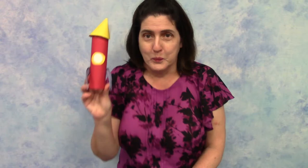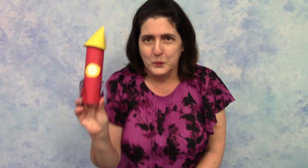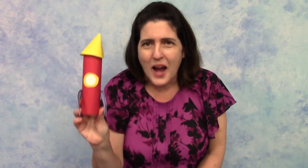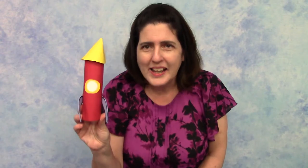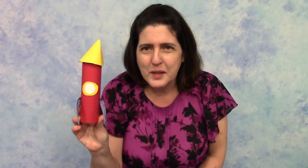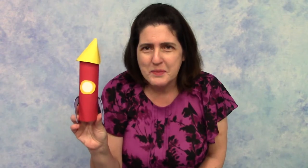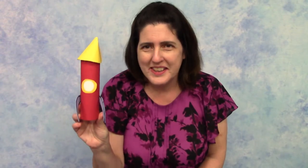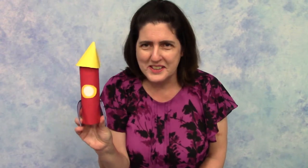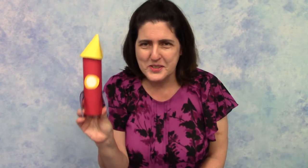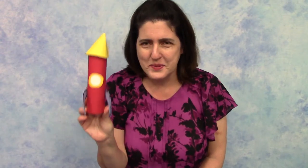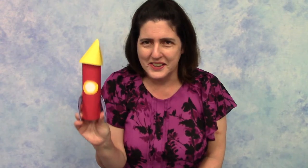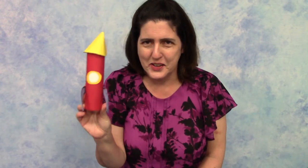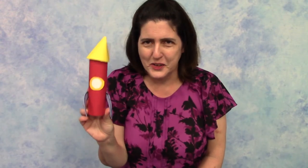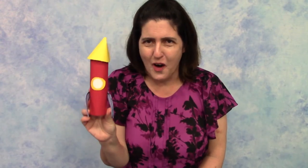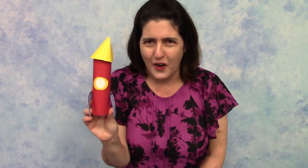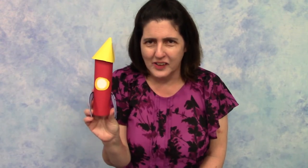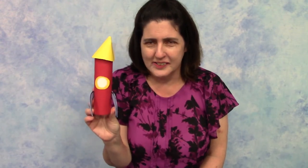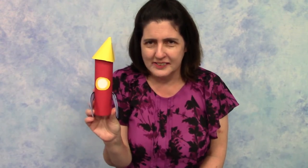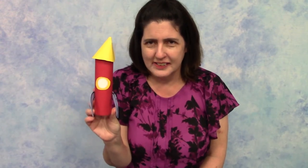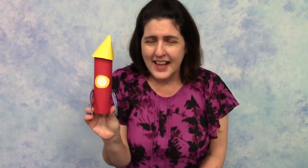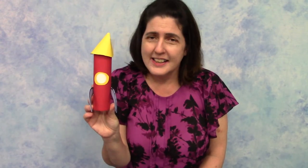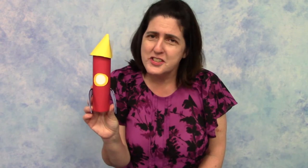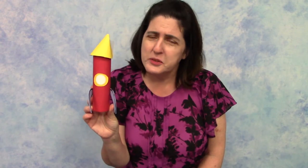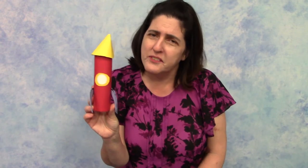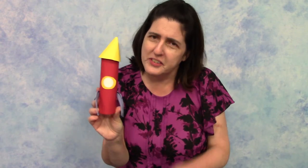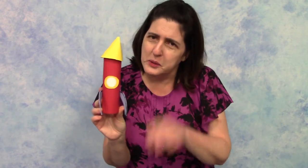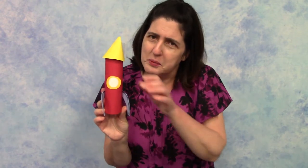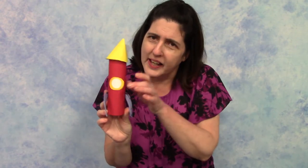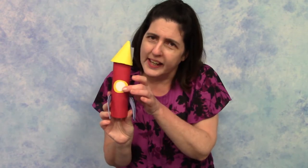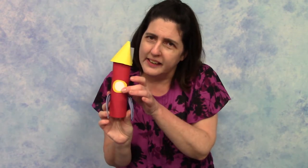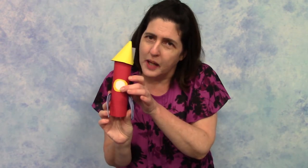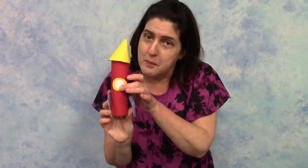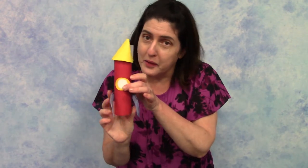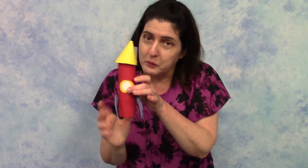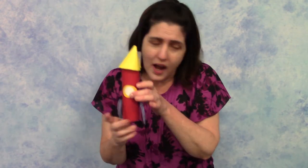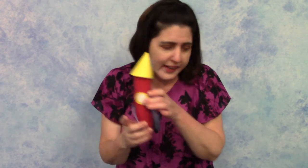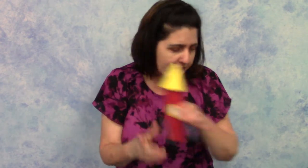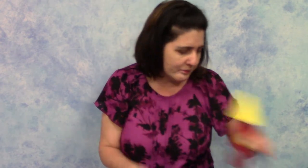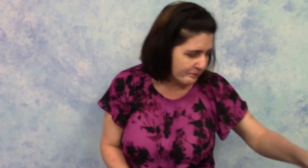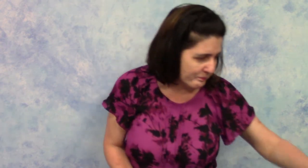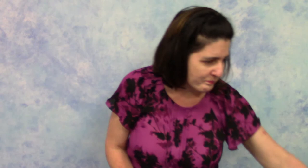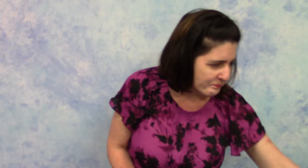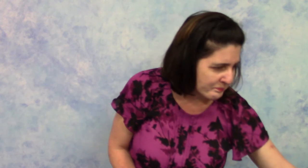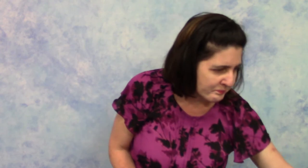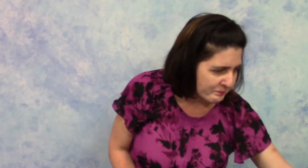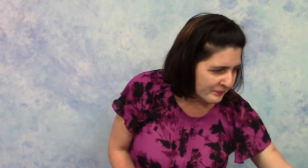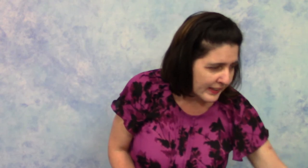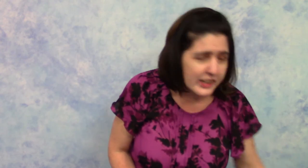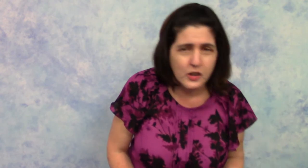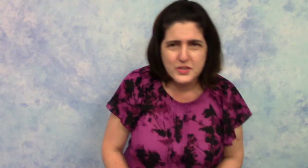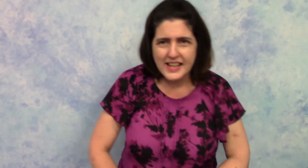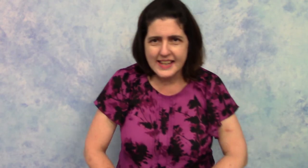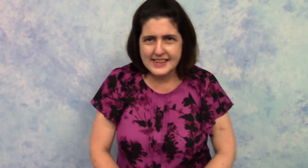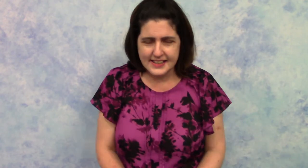Rocket begins with the letter "R". Let's do a finger play about a rocket. And it goes like this.